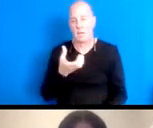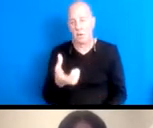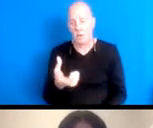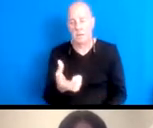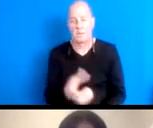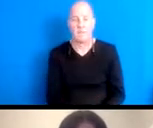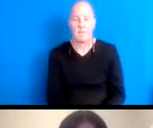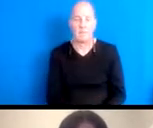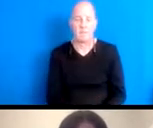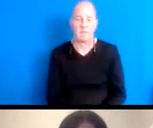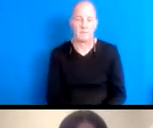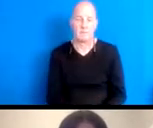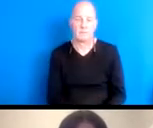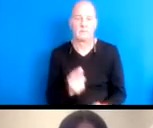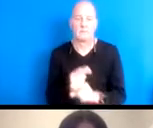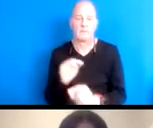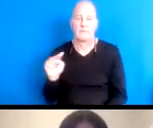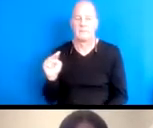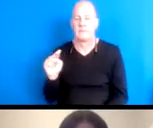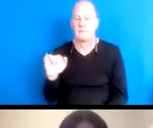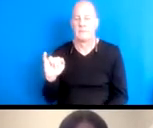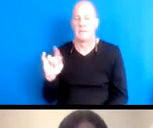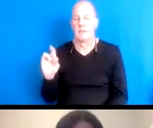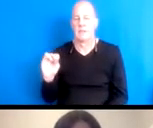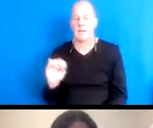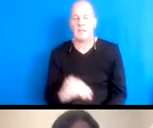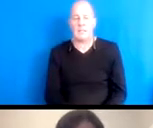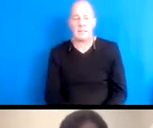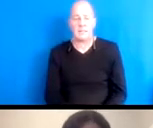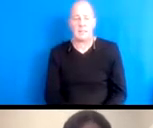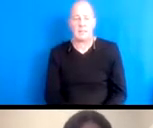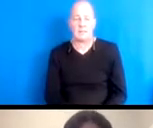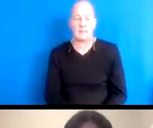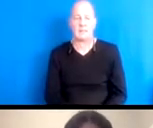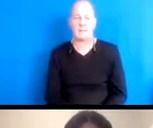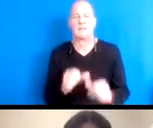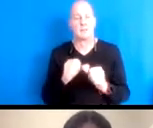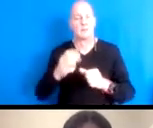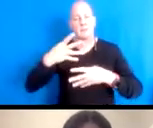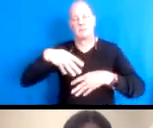Nikos beautiful poem that they shared. 16:26:54 We scroll and have question now.